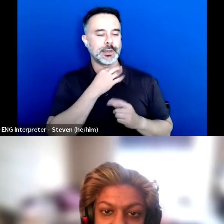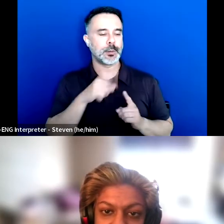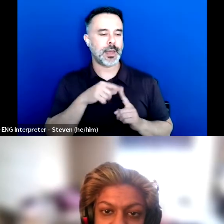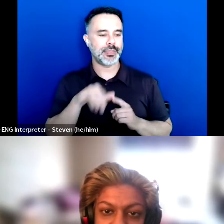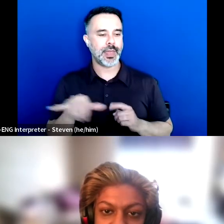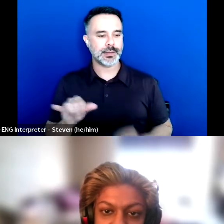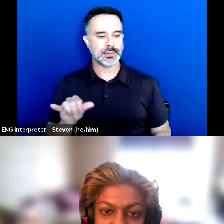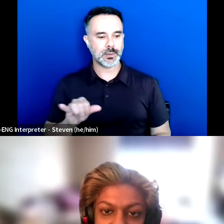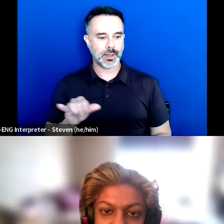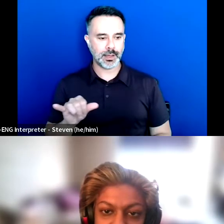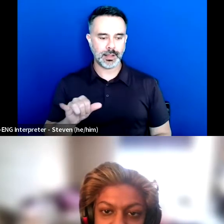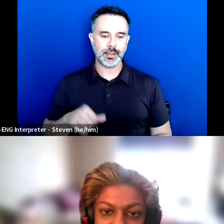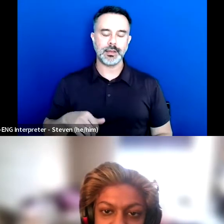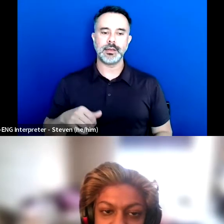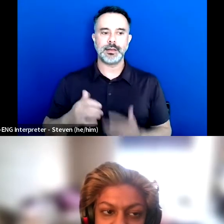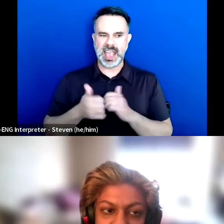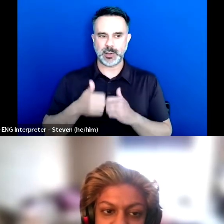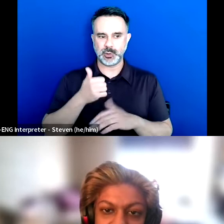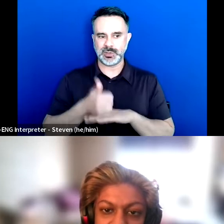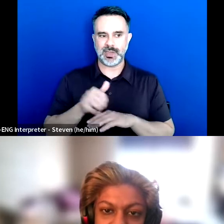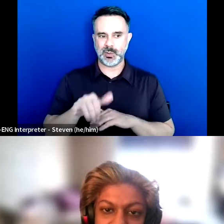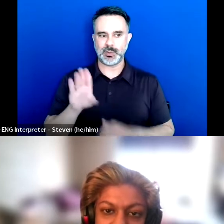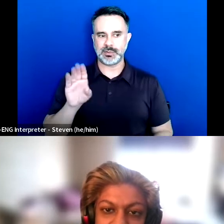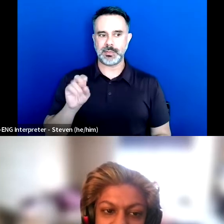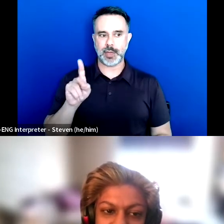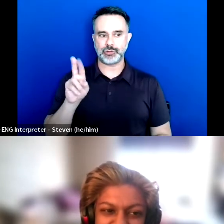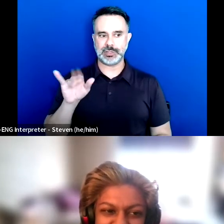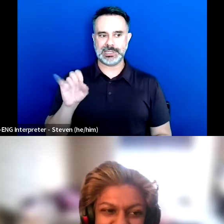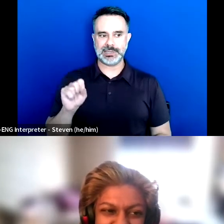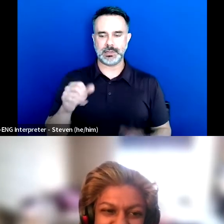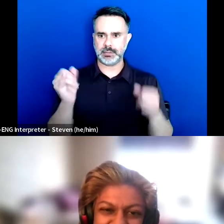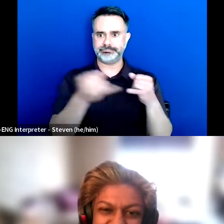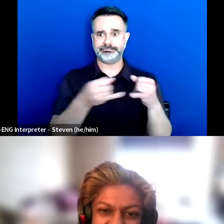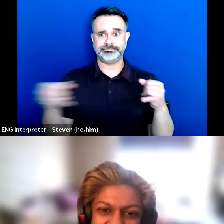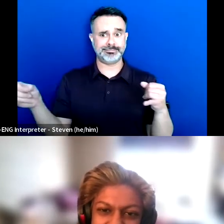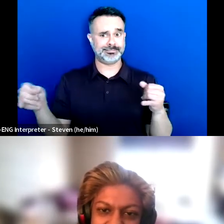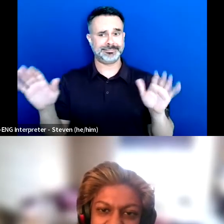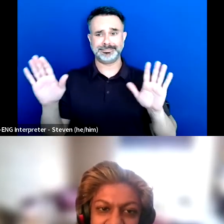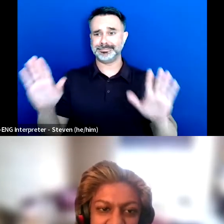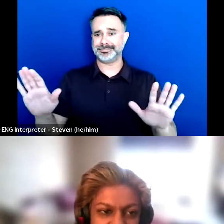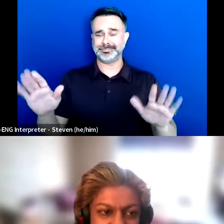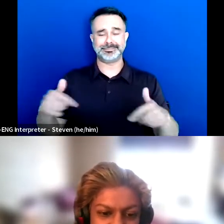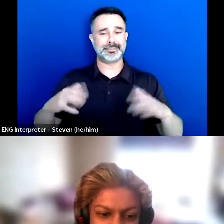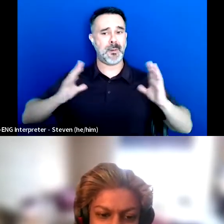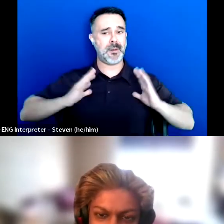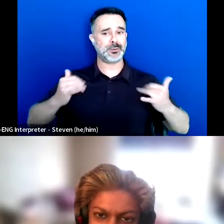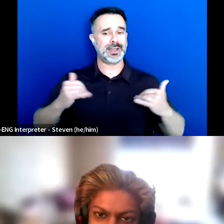like how do you set these boundaries of okay, this is a day off. I'm not going to do this.